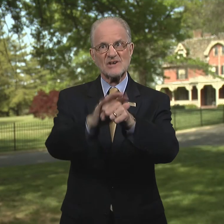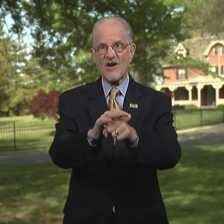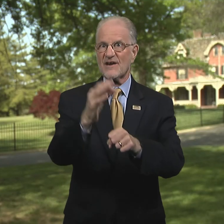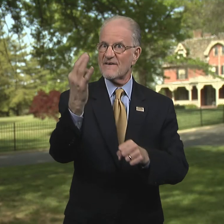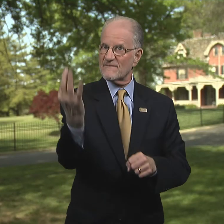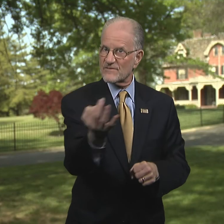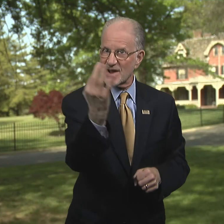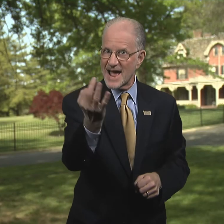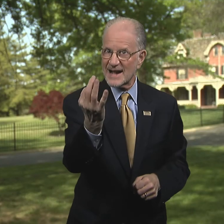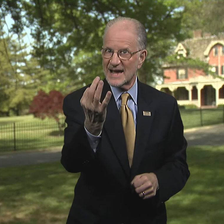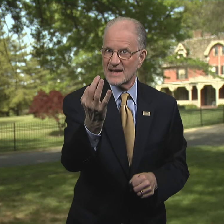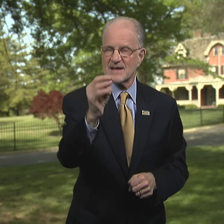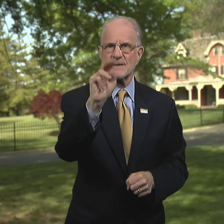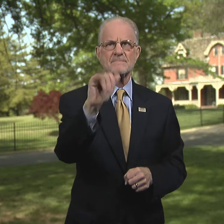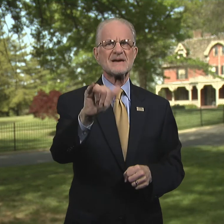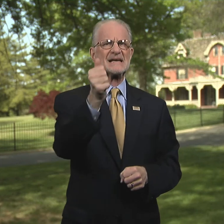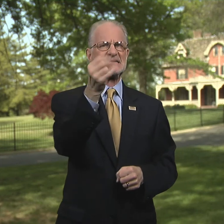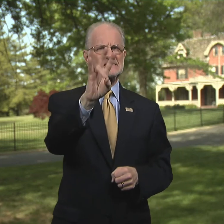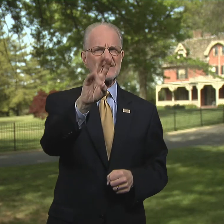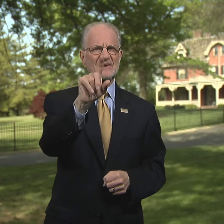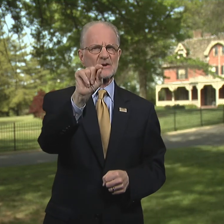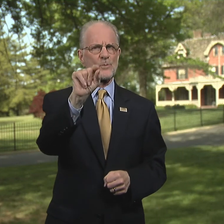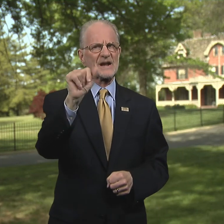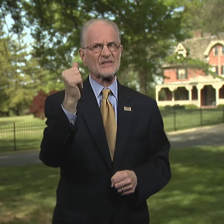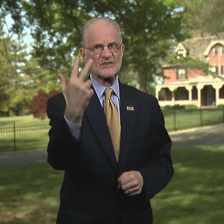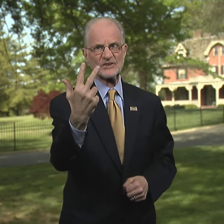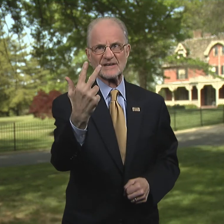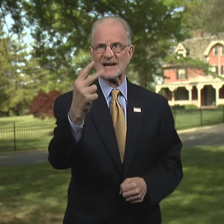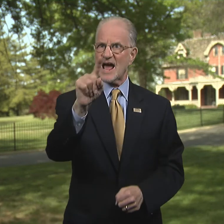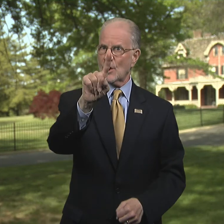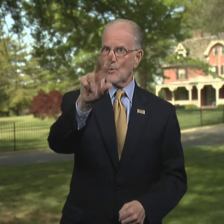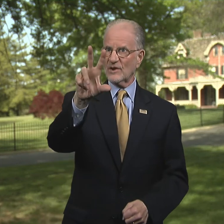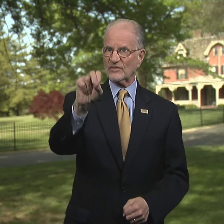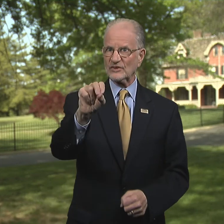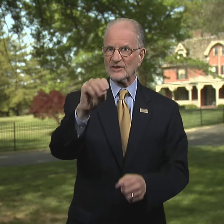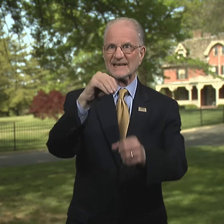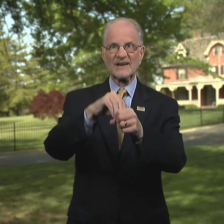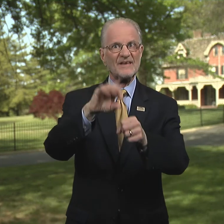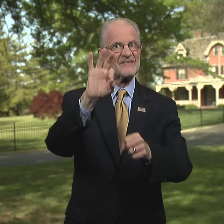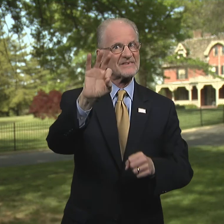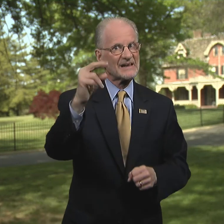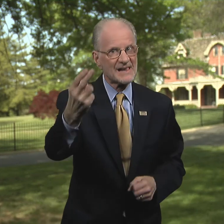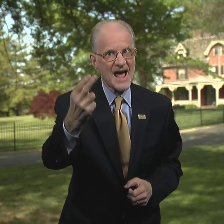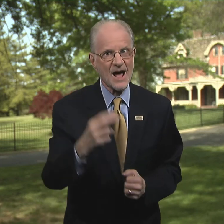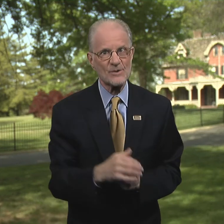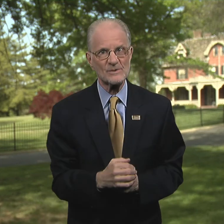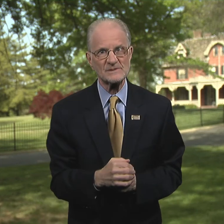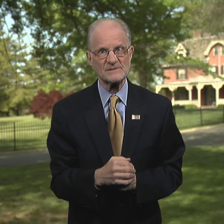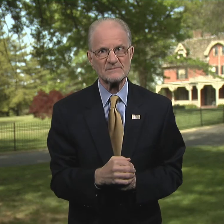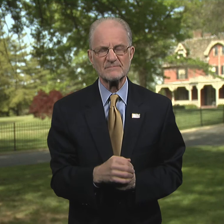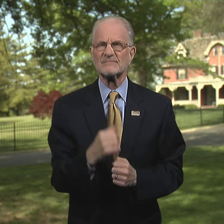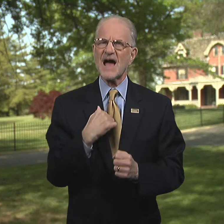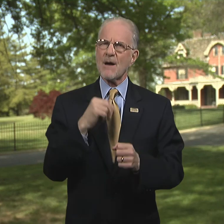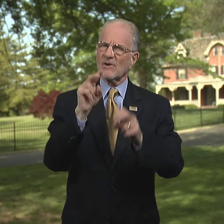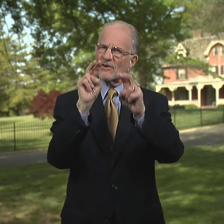is on Friday, May 17, 2013 at 1:30 p.m. in the Field House.